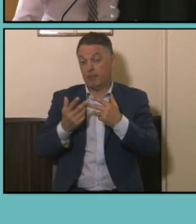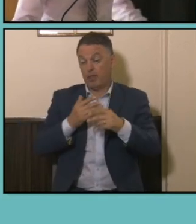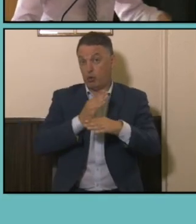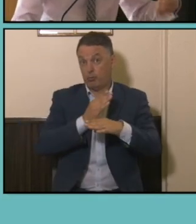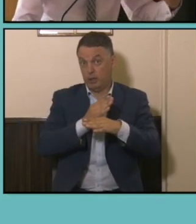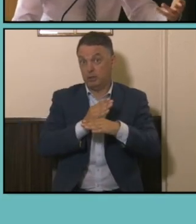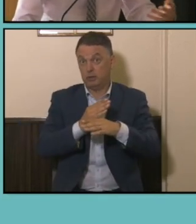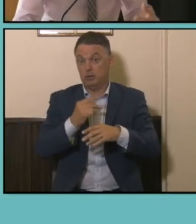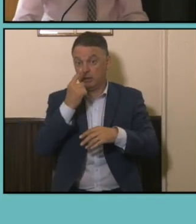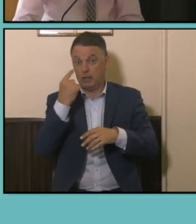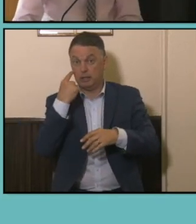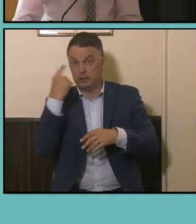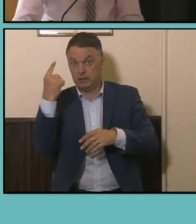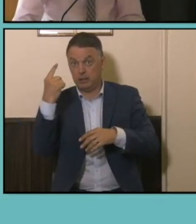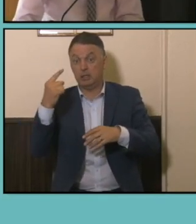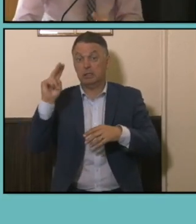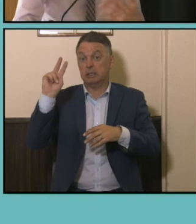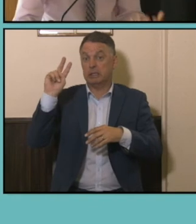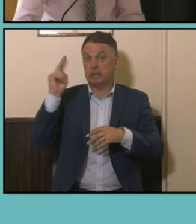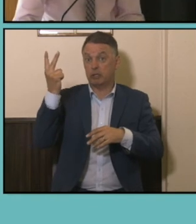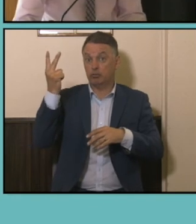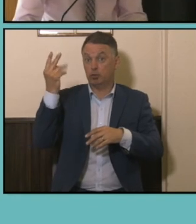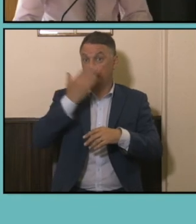primary and secondary school teachers are the most common occupations where